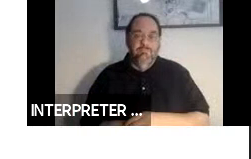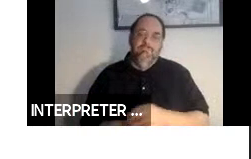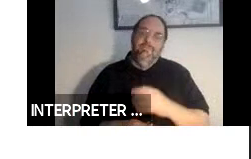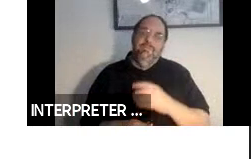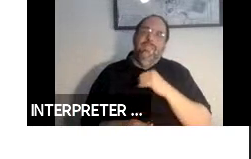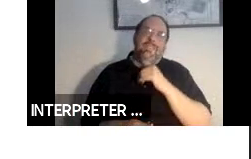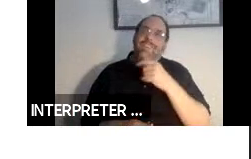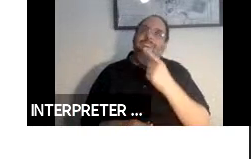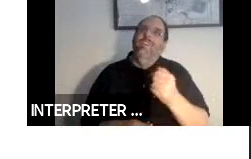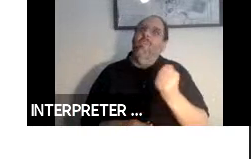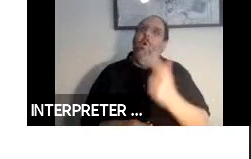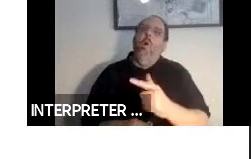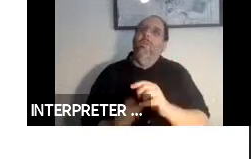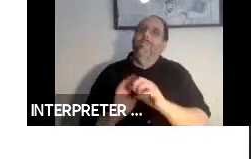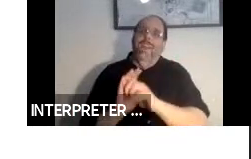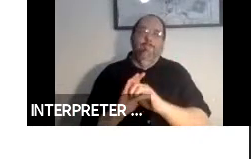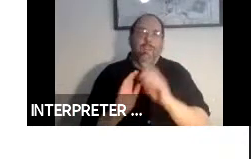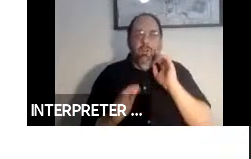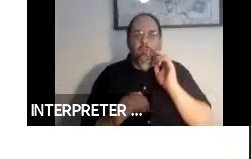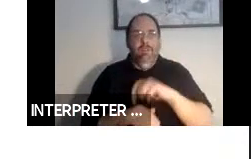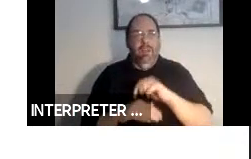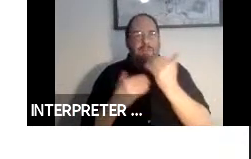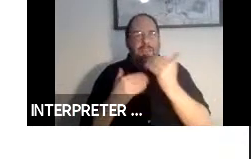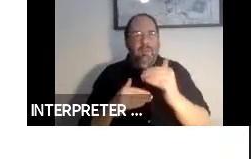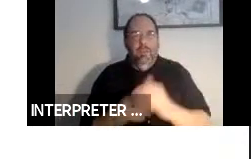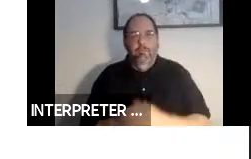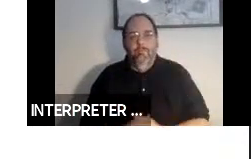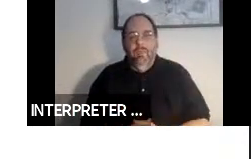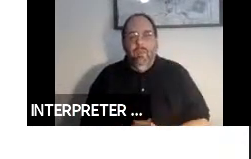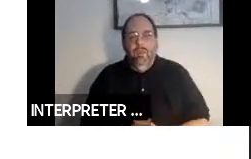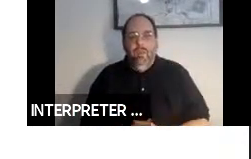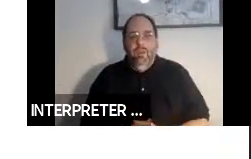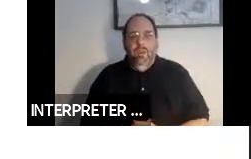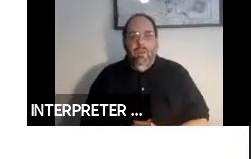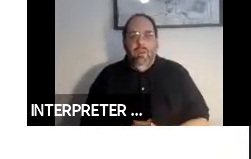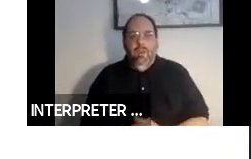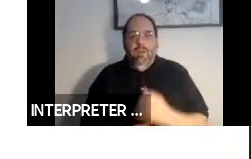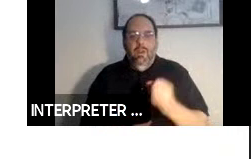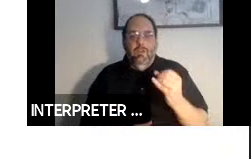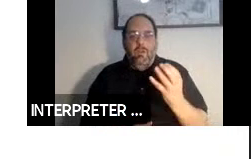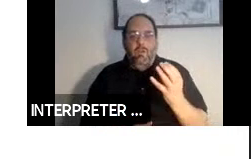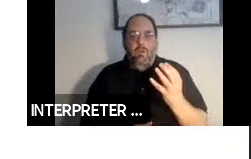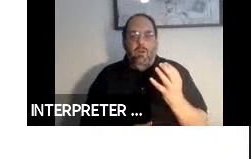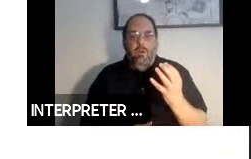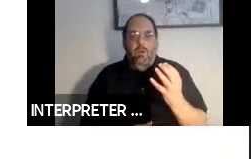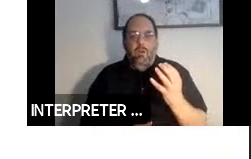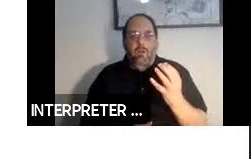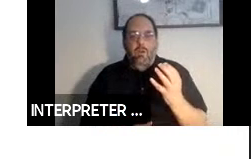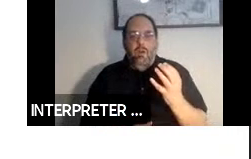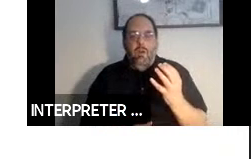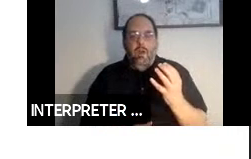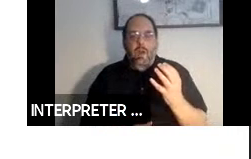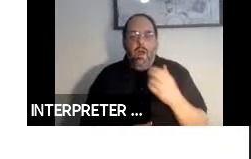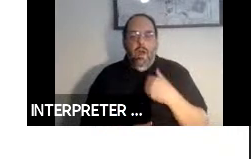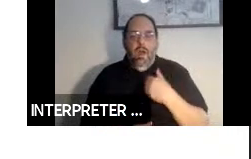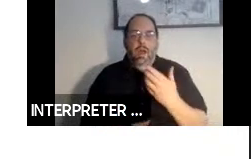interest of time. So next slide, please. So I provided the landing pages for the Web